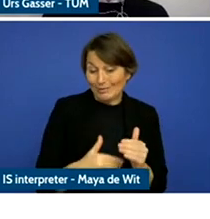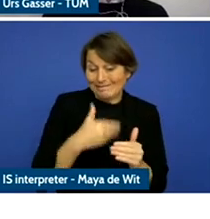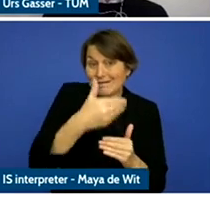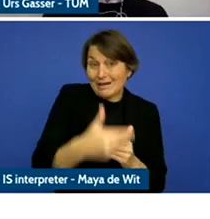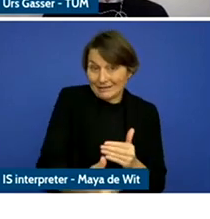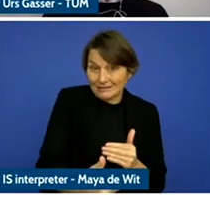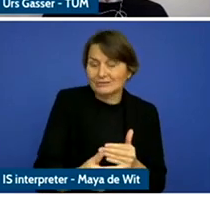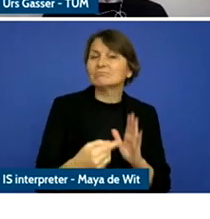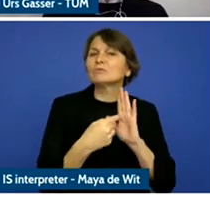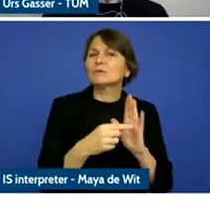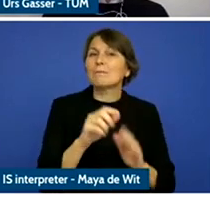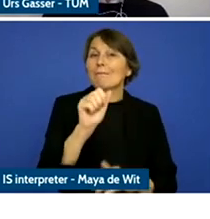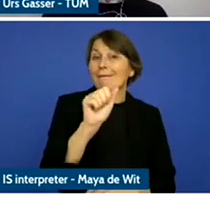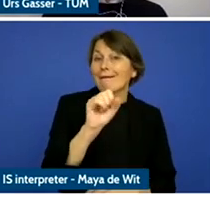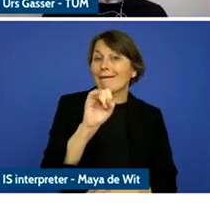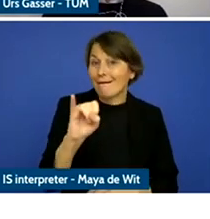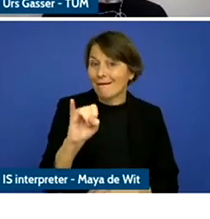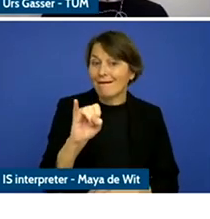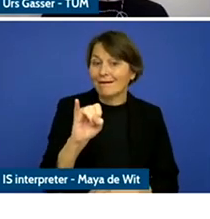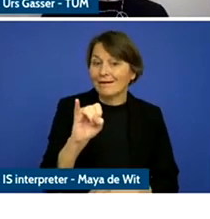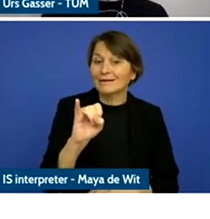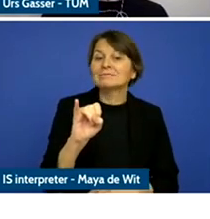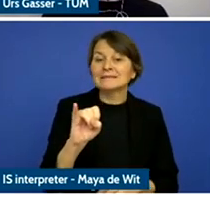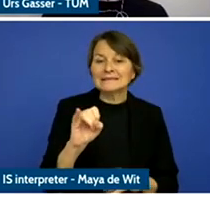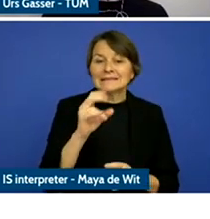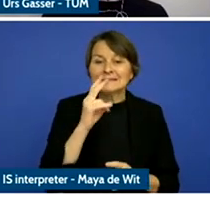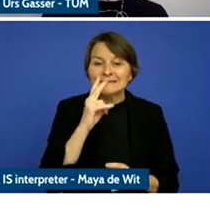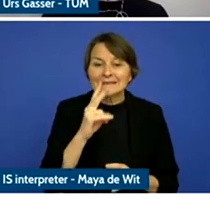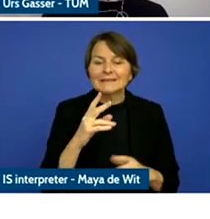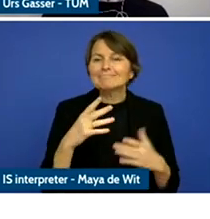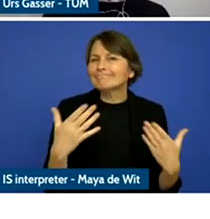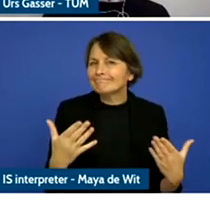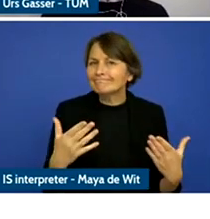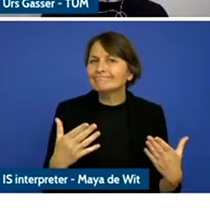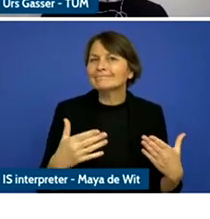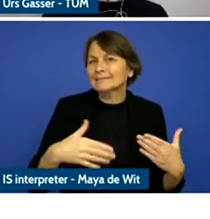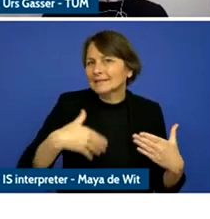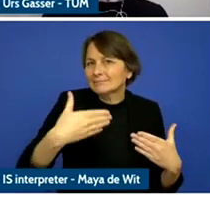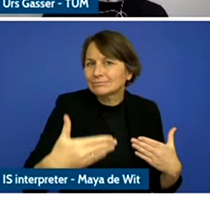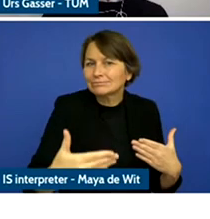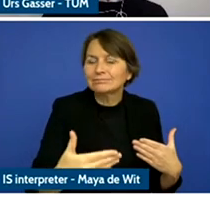intelligence and we will get back to that shortly and also augmented and